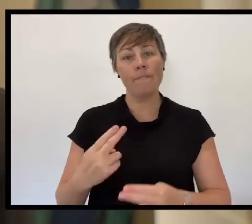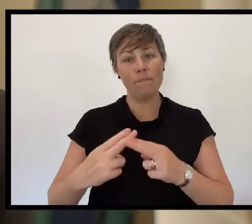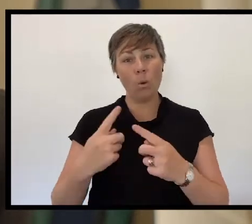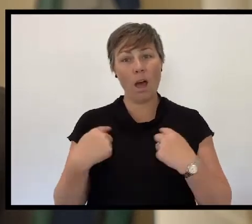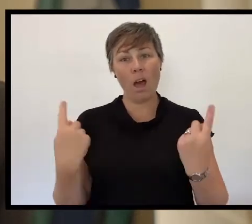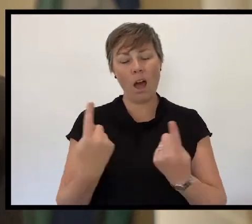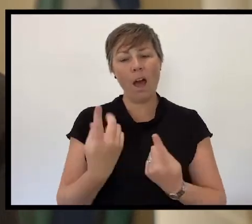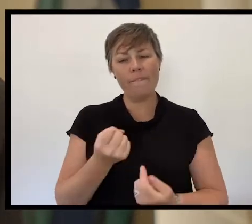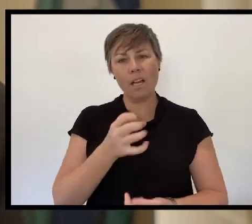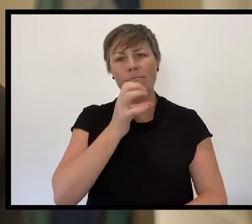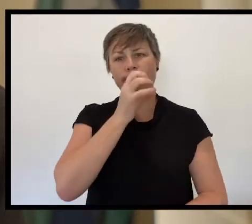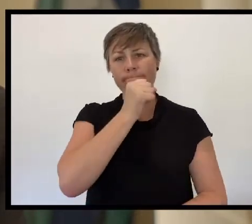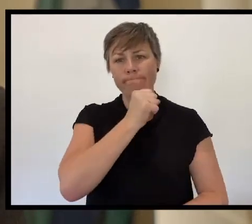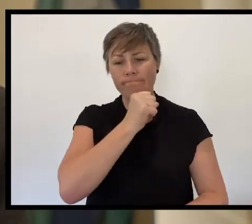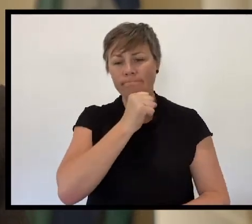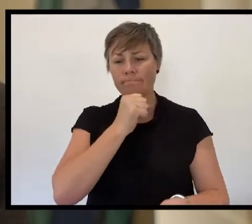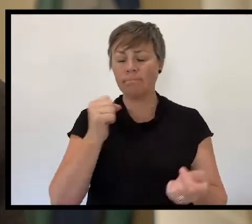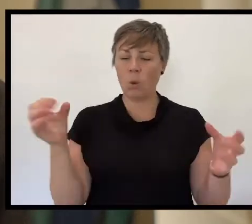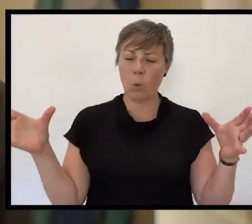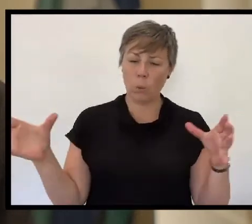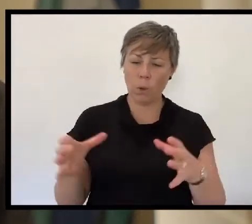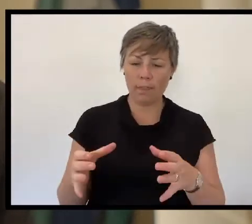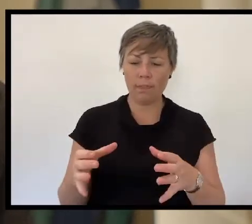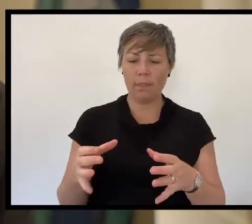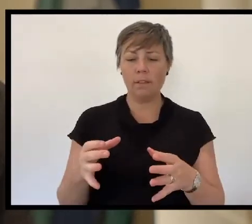for us come together to pause and reflect.